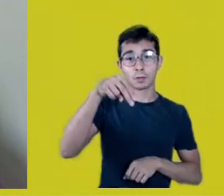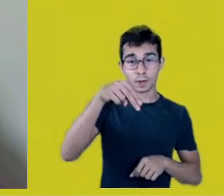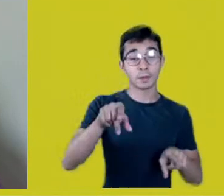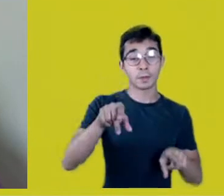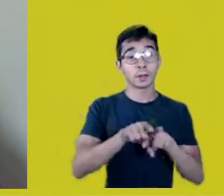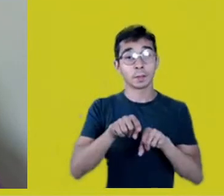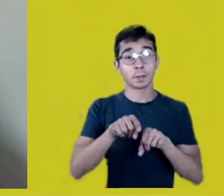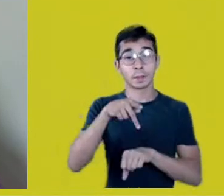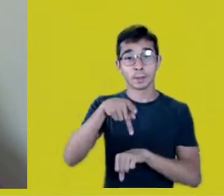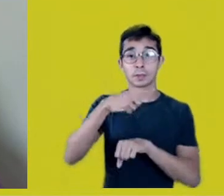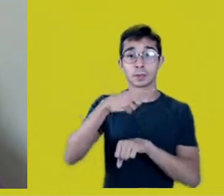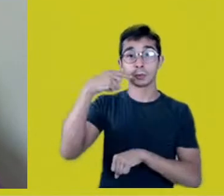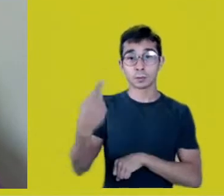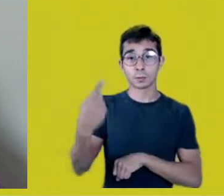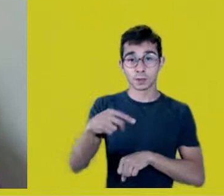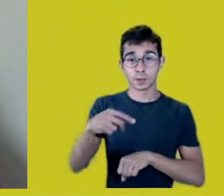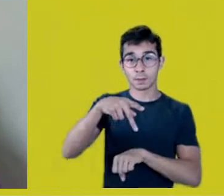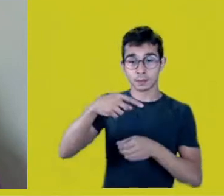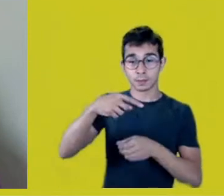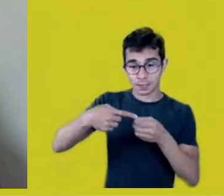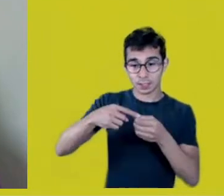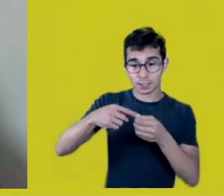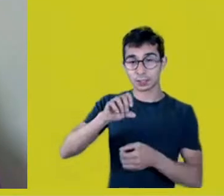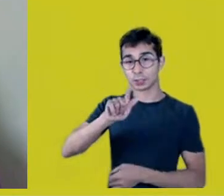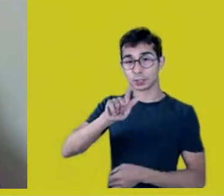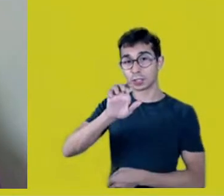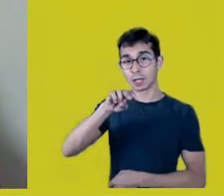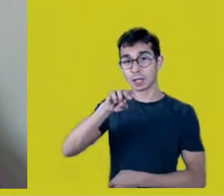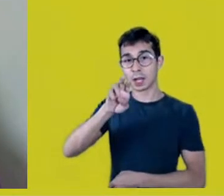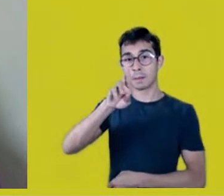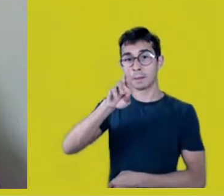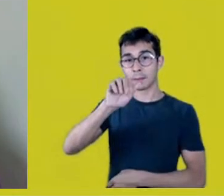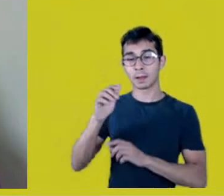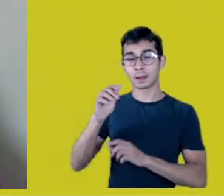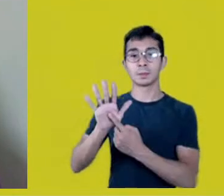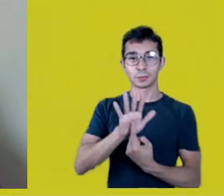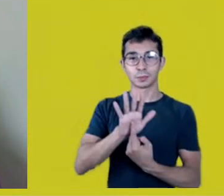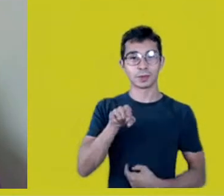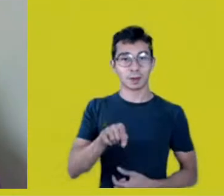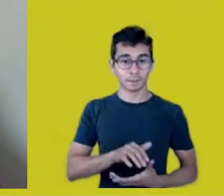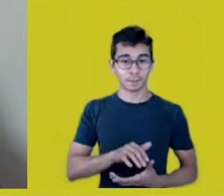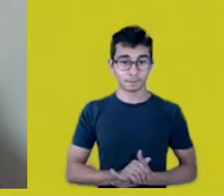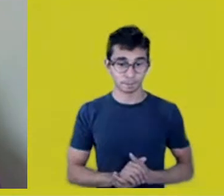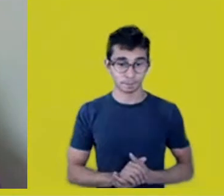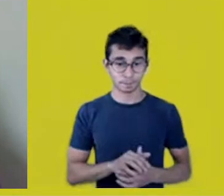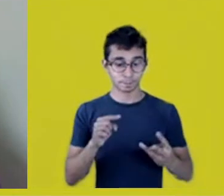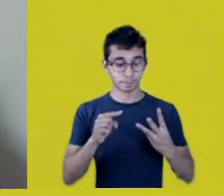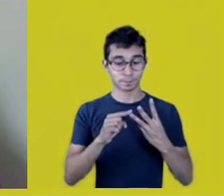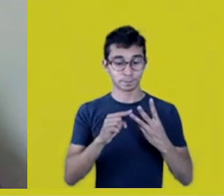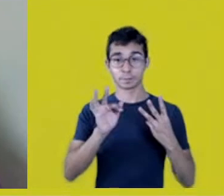Francy Fontes Baniwa, from the Baniwa nation, is a Doctorate student in Social Anthropology